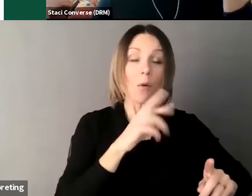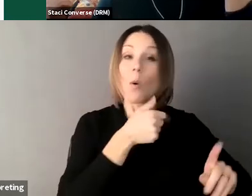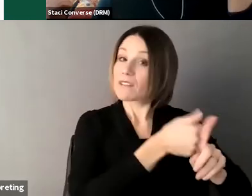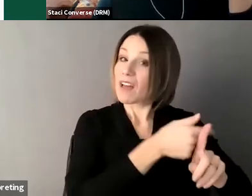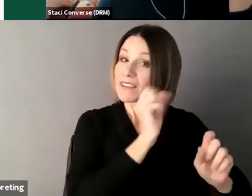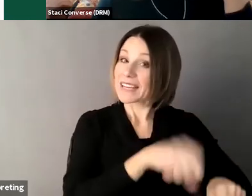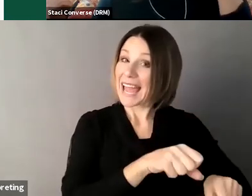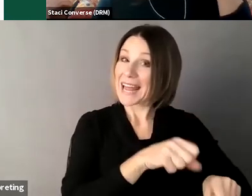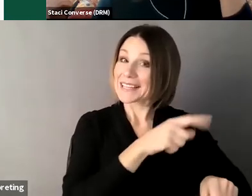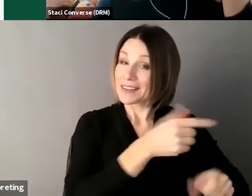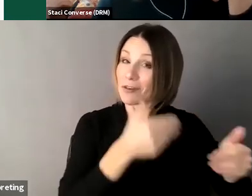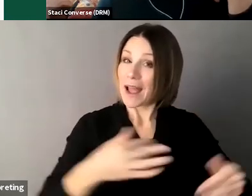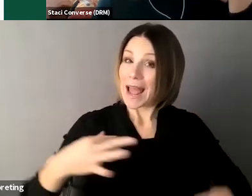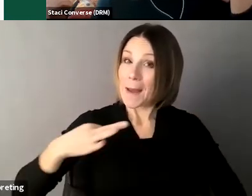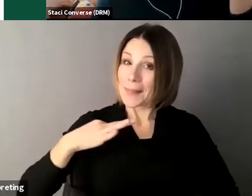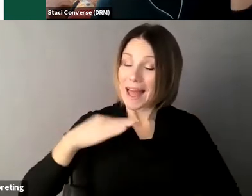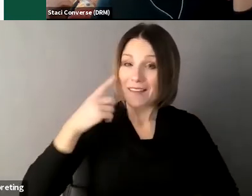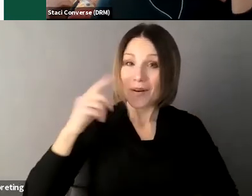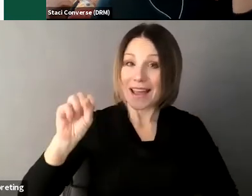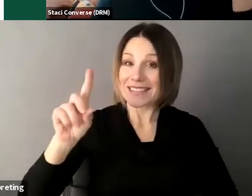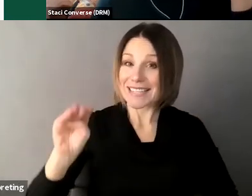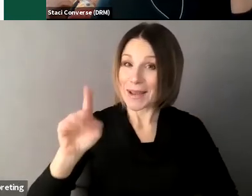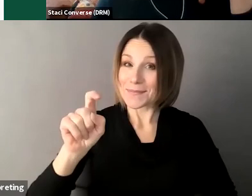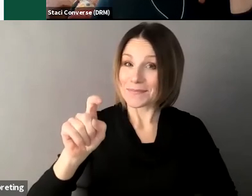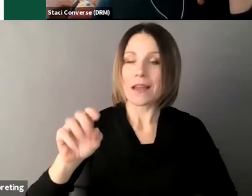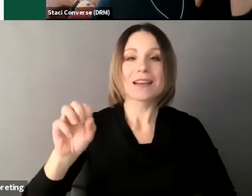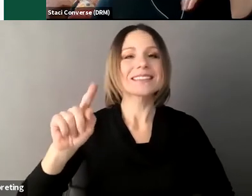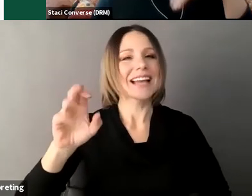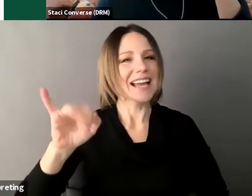that is a very complicated quote it's really an individualized question that's